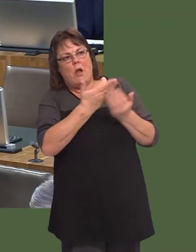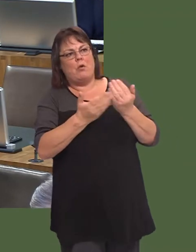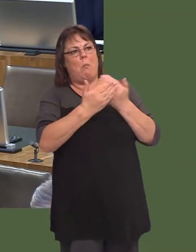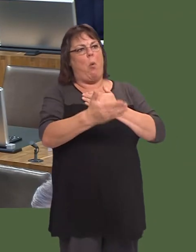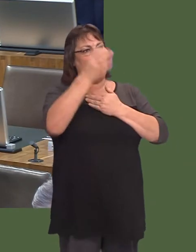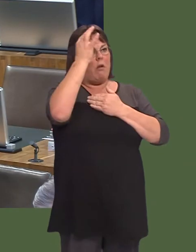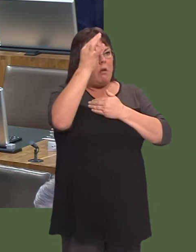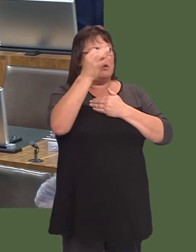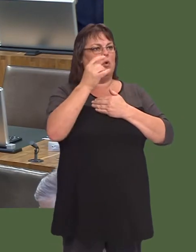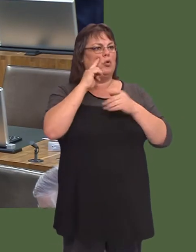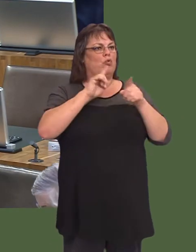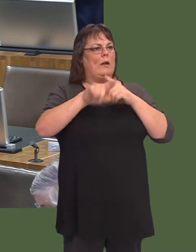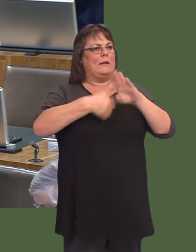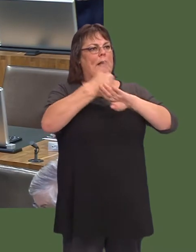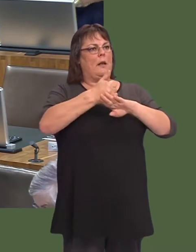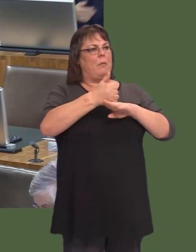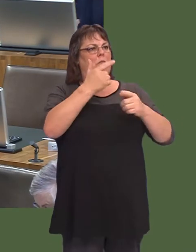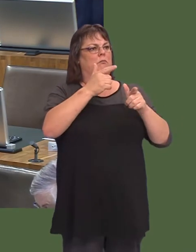authorities to put in place proper provision for bikes.